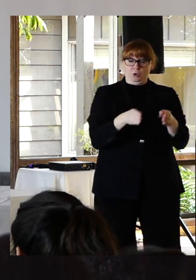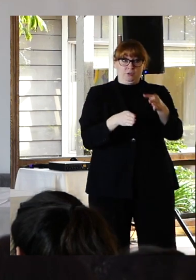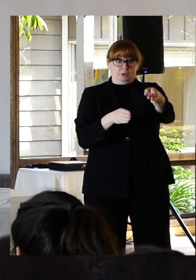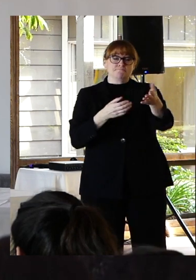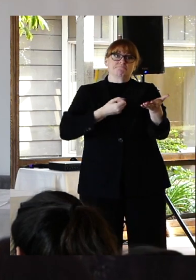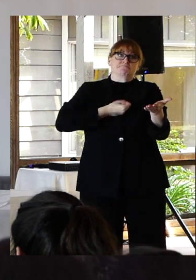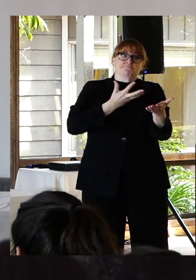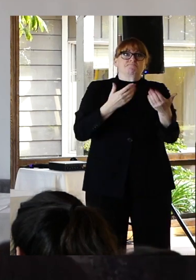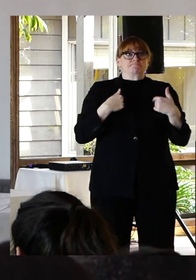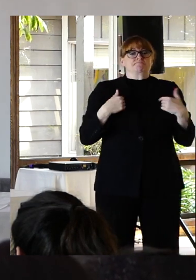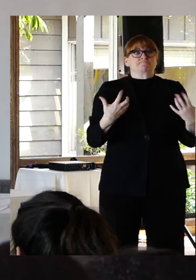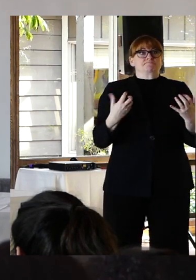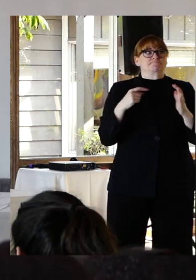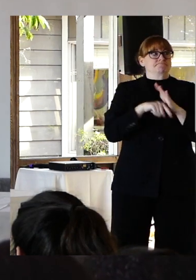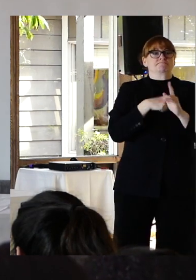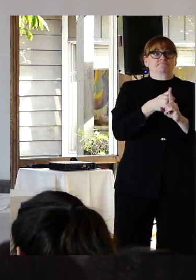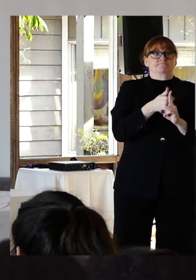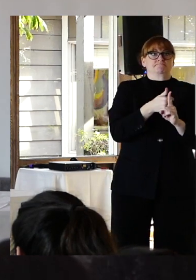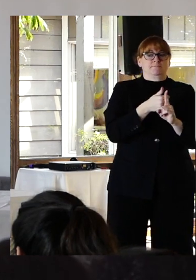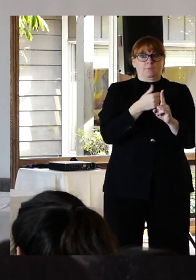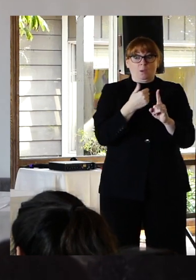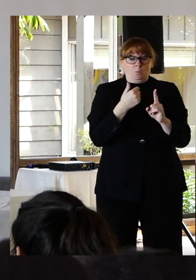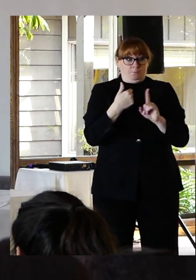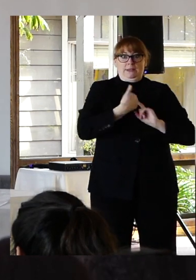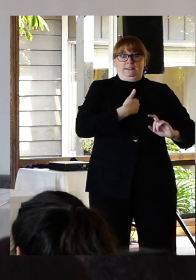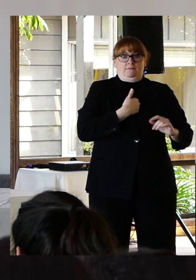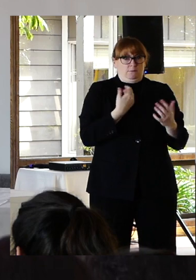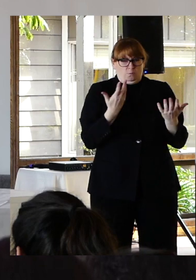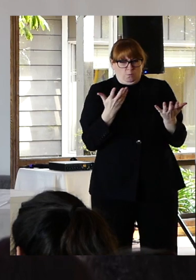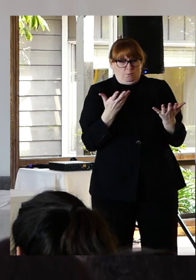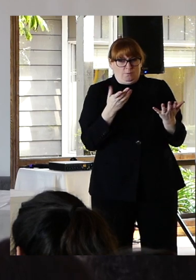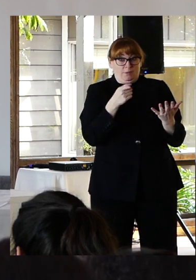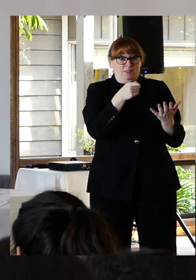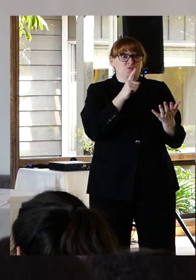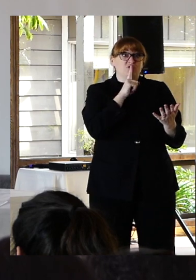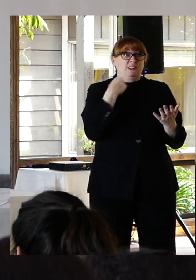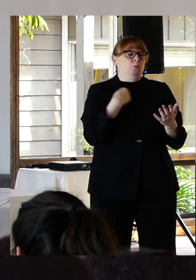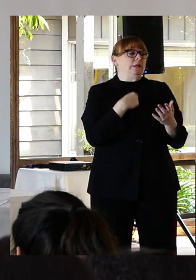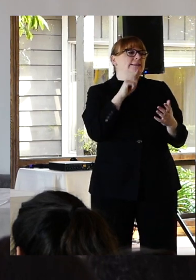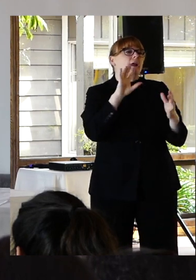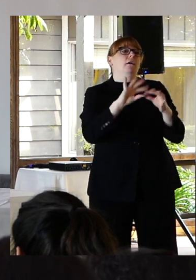of suicide with us. Often their platitudes. No your family would miss you.